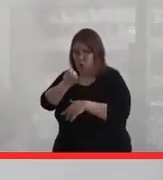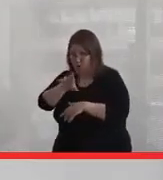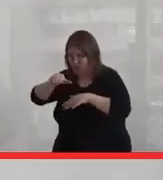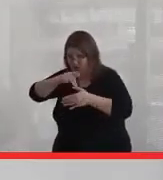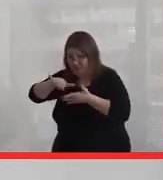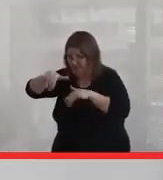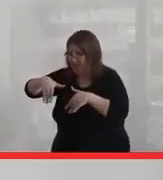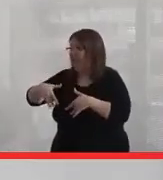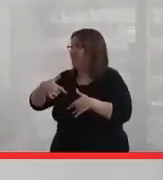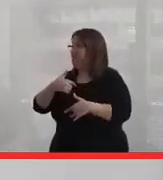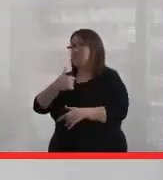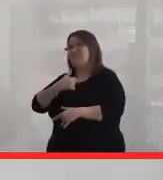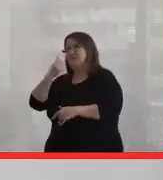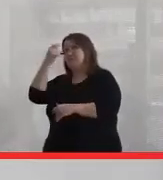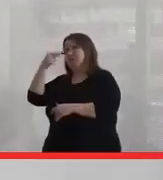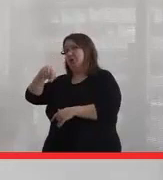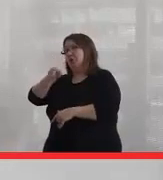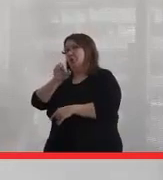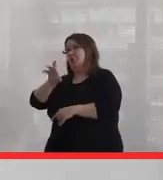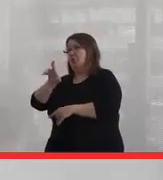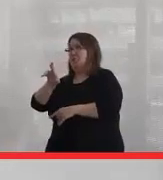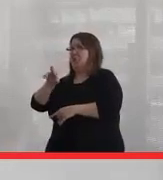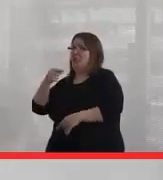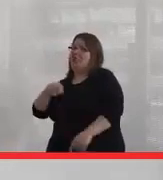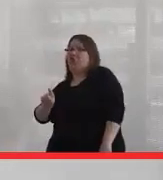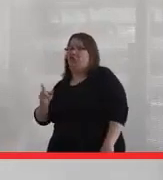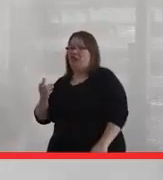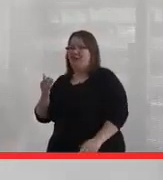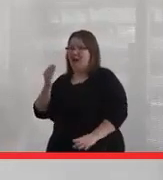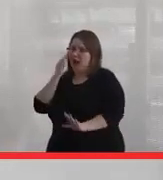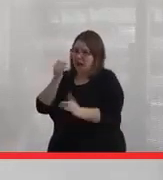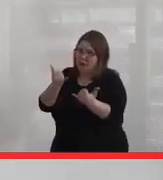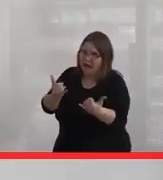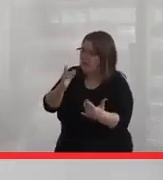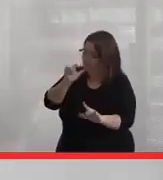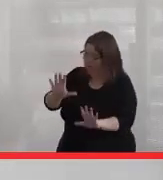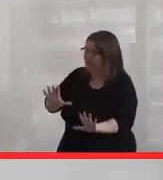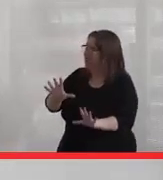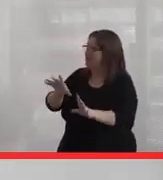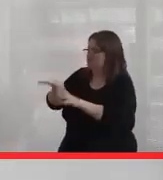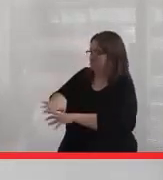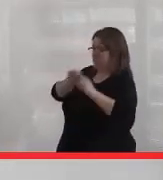And I'd always understood queer to be a derogatory term. I know it's not now, it's reclaimed.